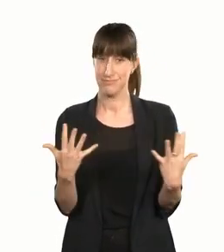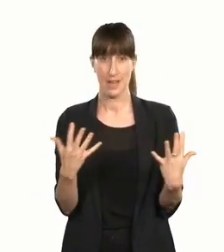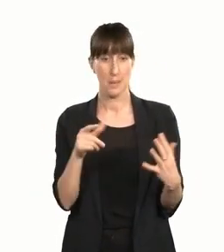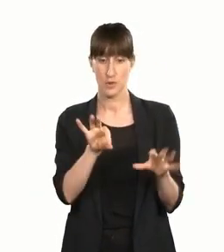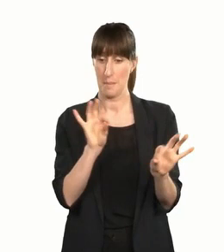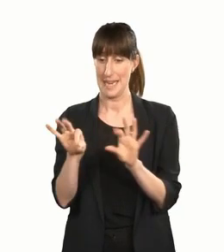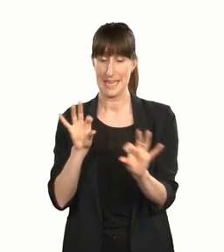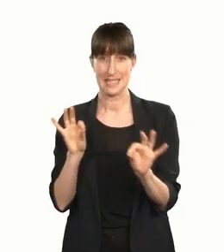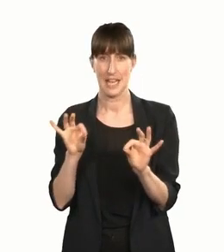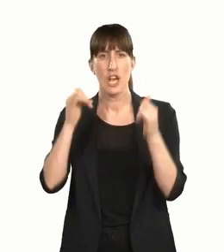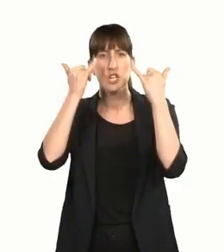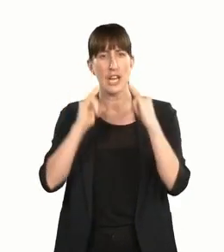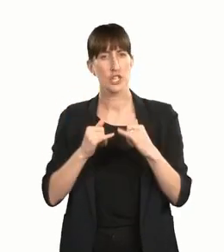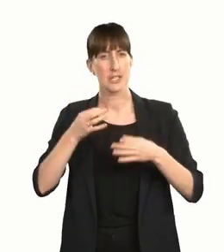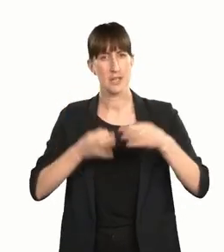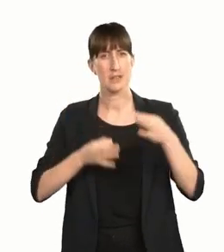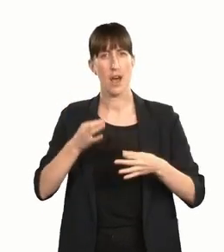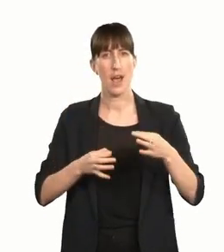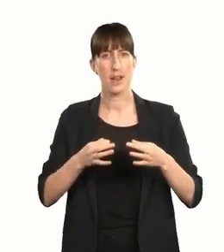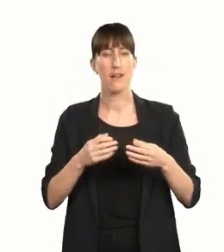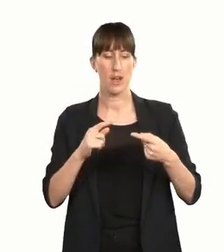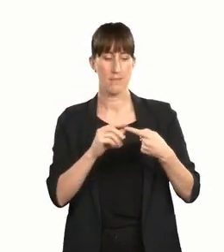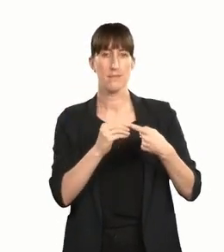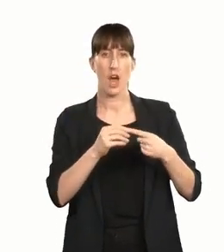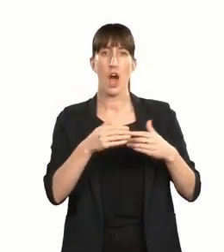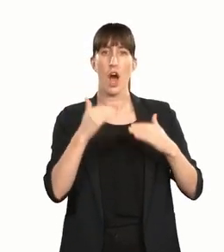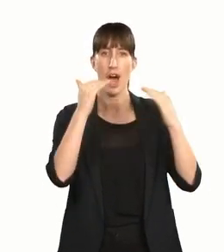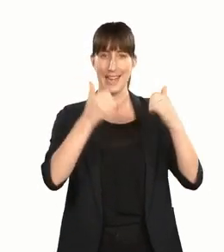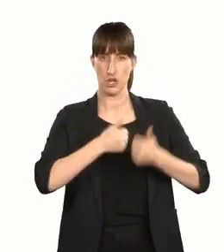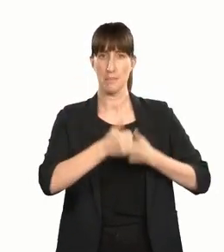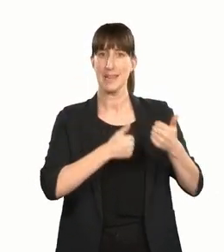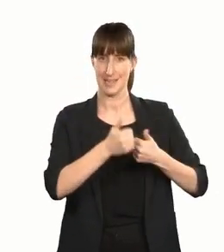the judges have decided to have a Highly Commended citation in this award category.